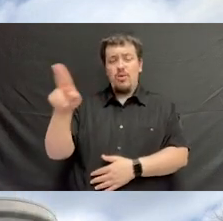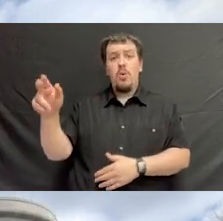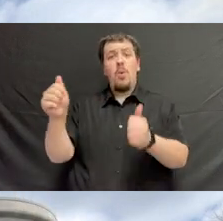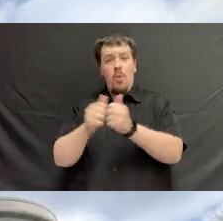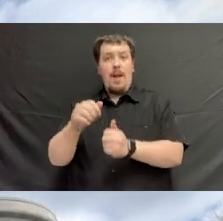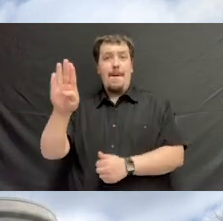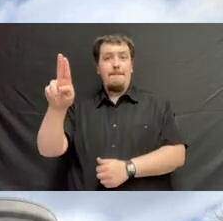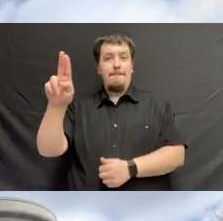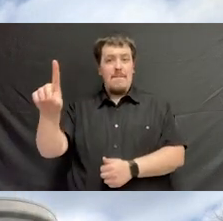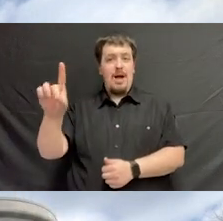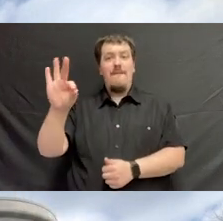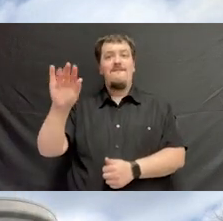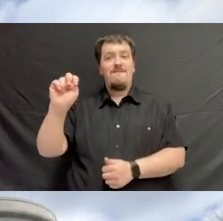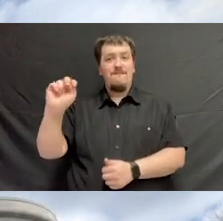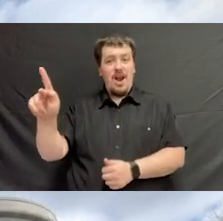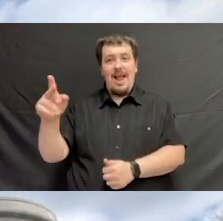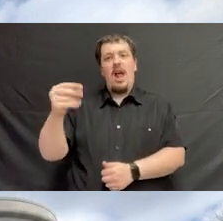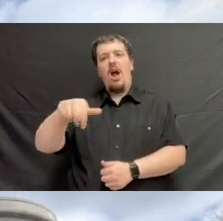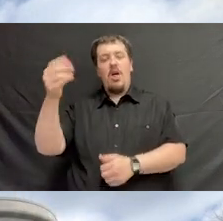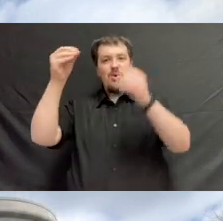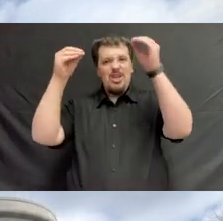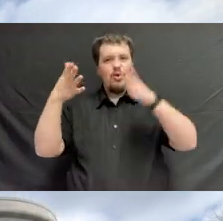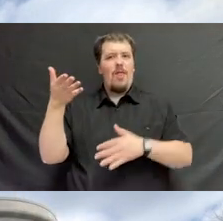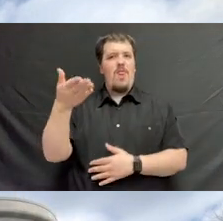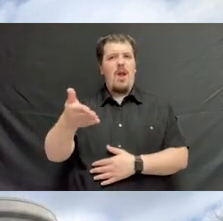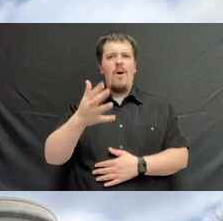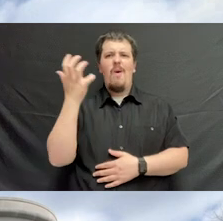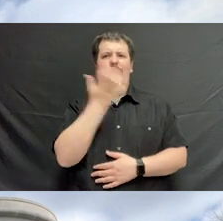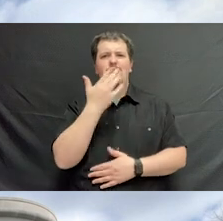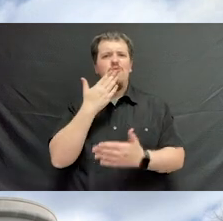and some of the other instructors that were at East Tennessee State, it was a great experience for me.